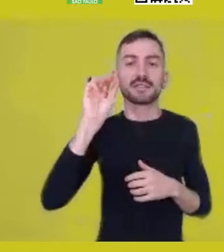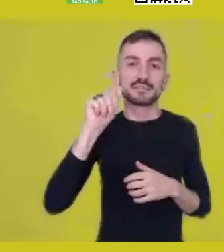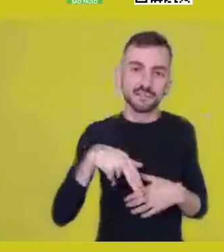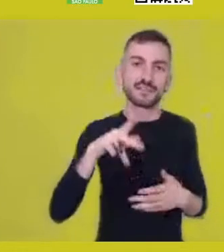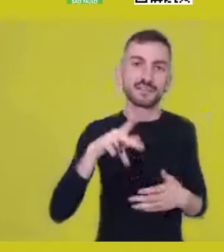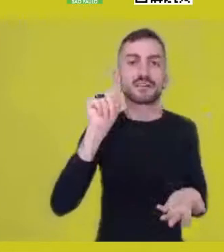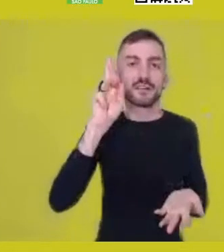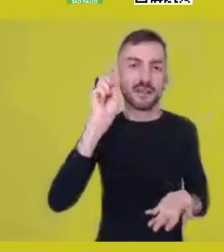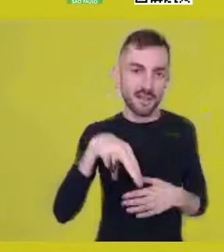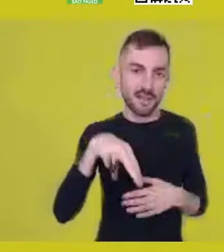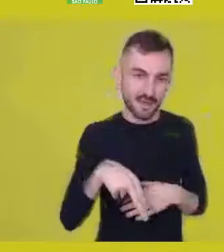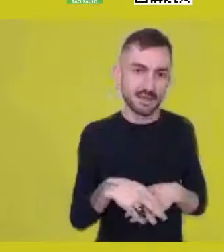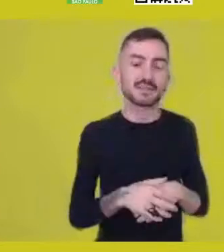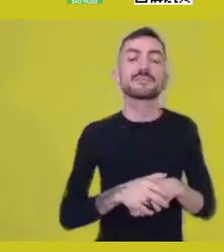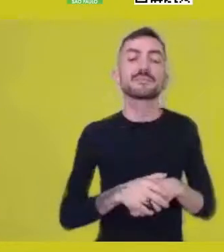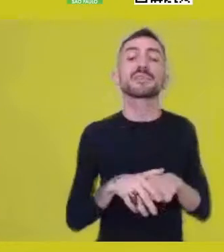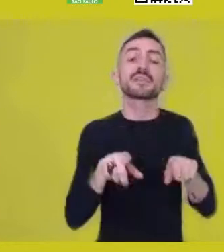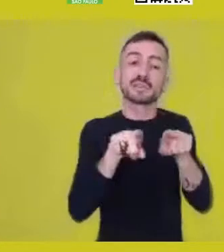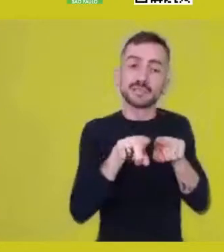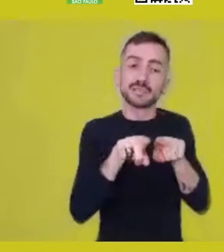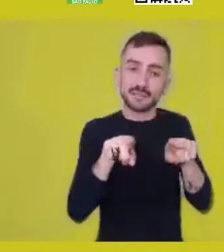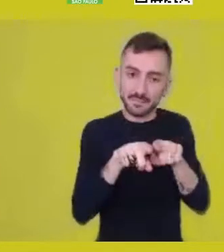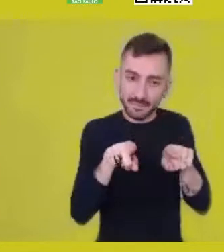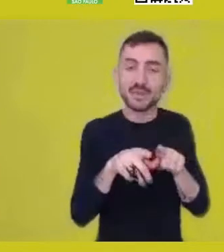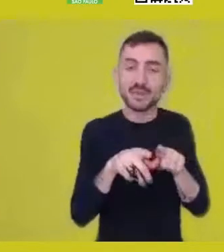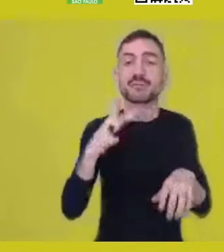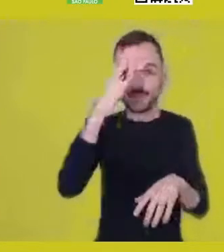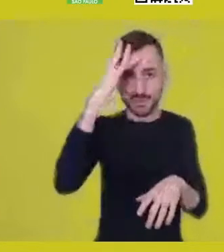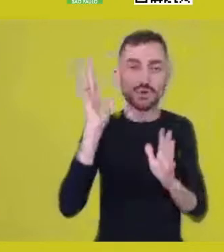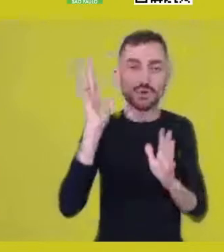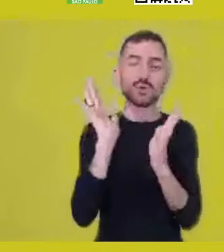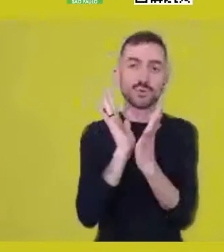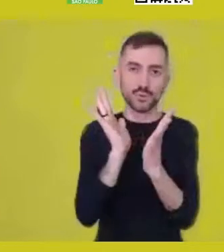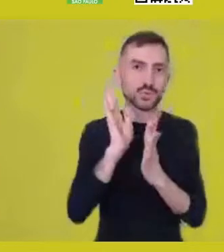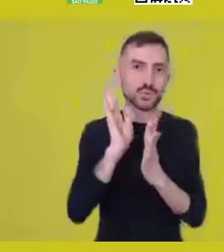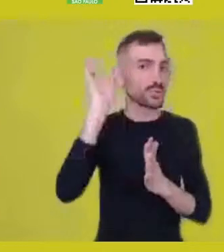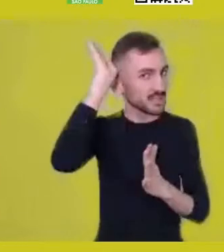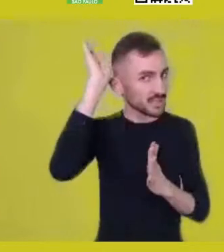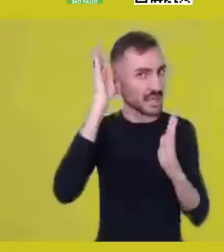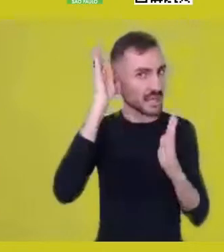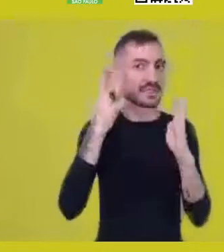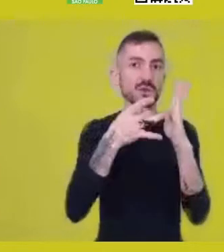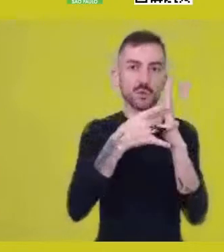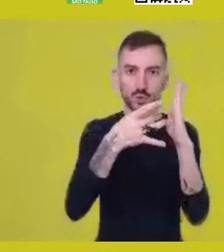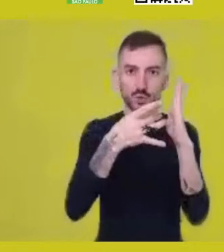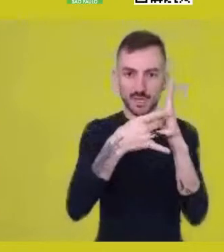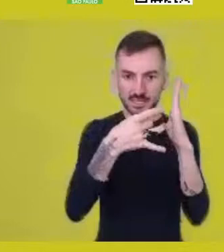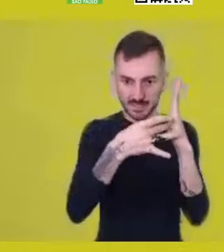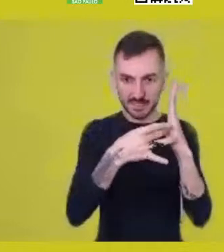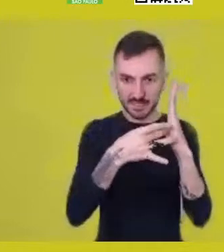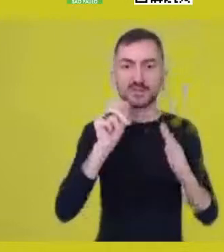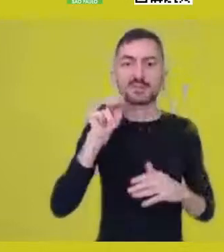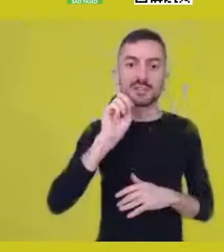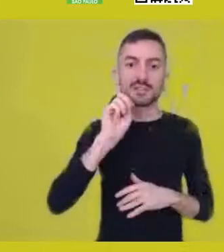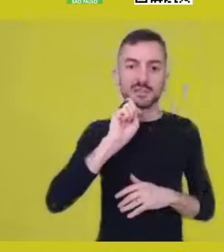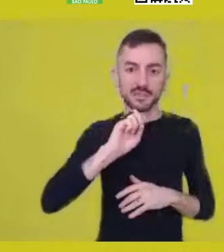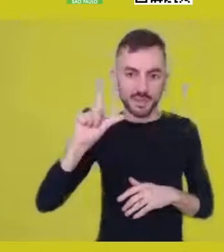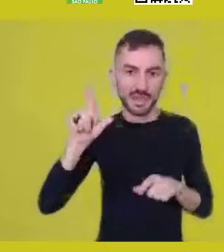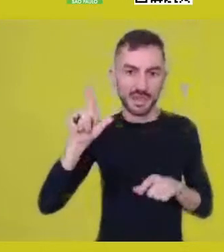Mariangela. -All of Sesc Consolação’s staff, Cíntia, from programming, Mariangela, our manager, Daniel, from our communication team,